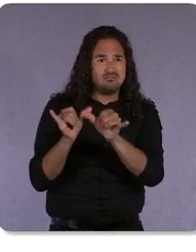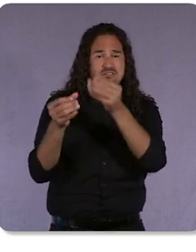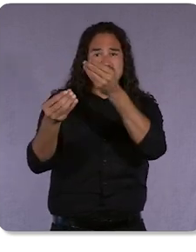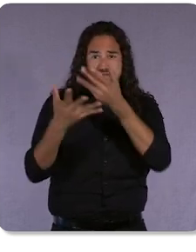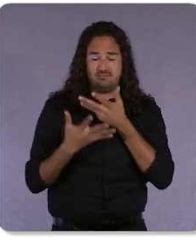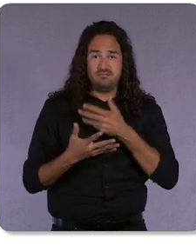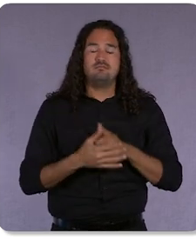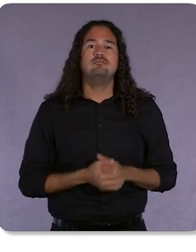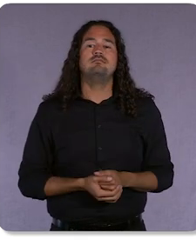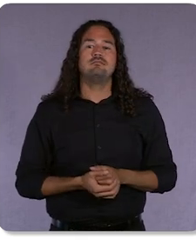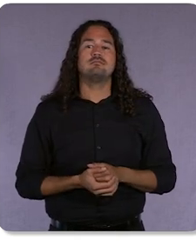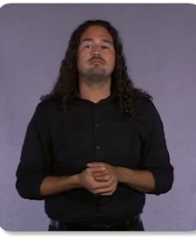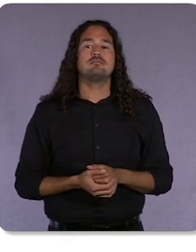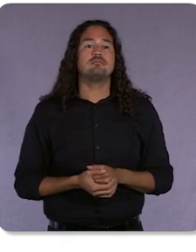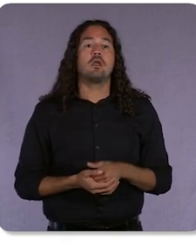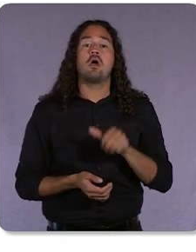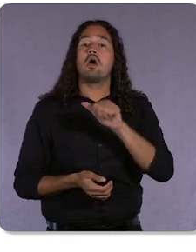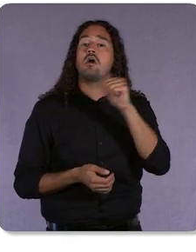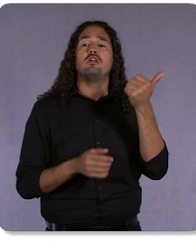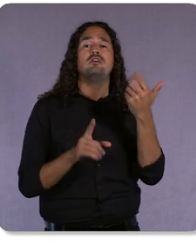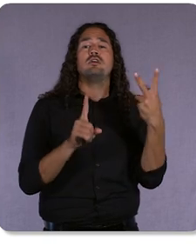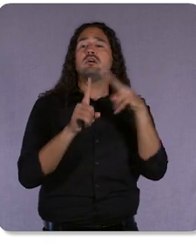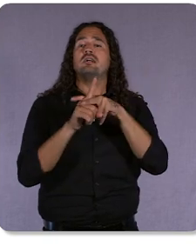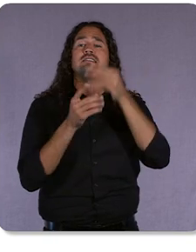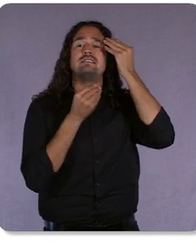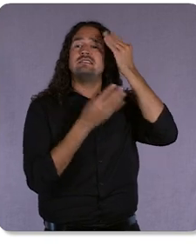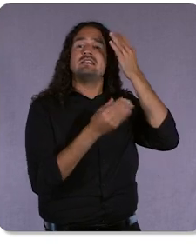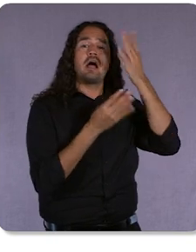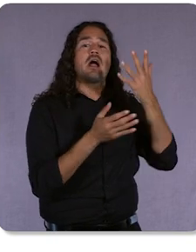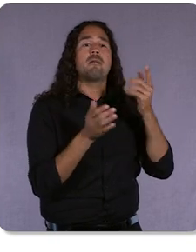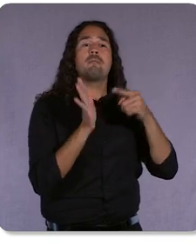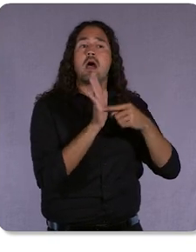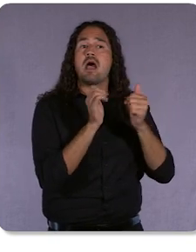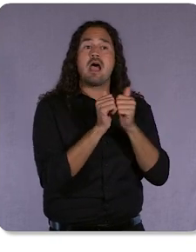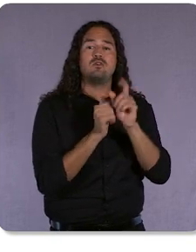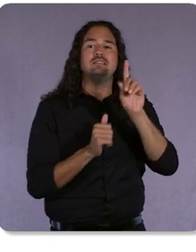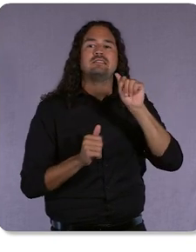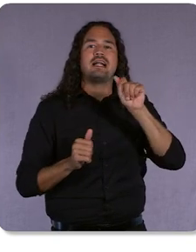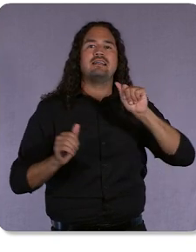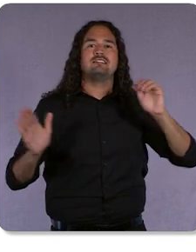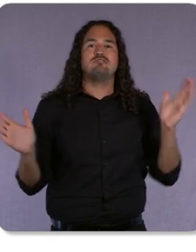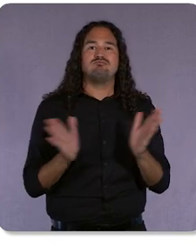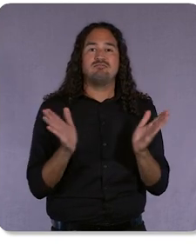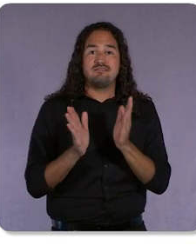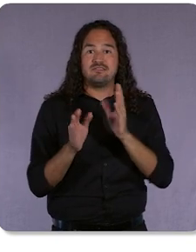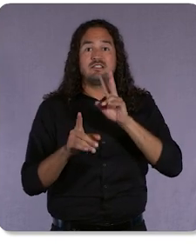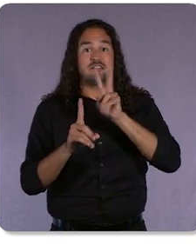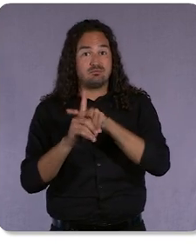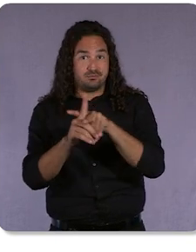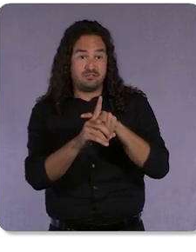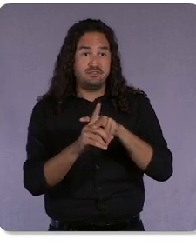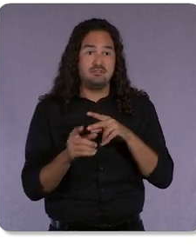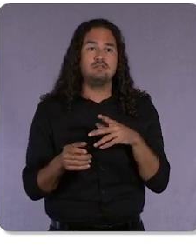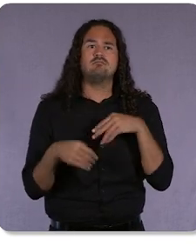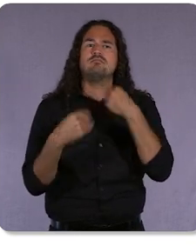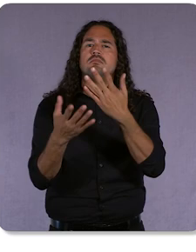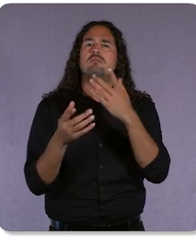Another way we’re using insights from modeling is data-driven attribution. It provides the most accurate representation of the customer journey by giving credit for